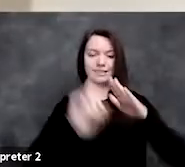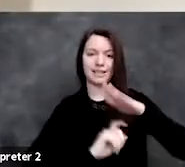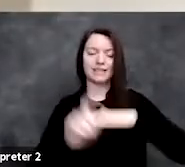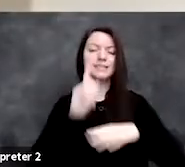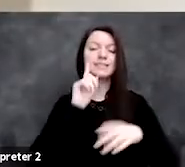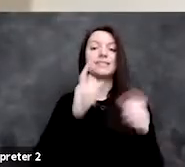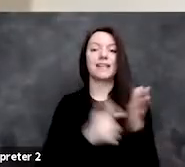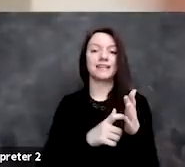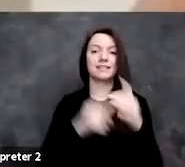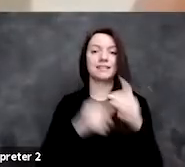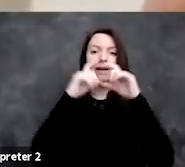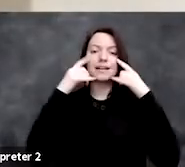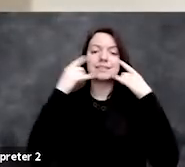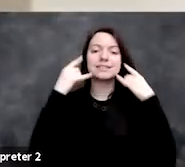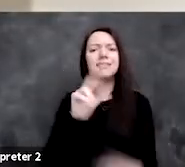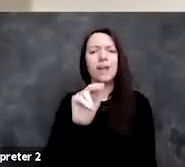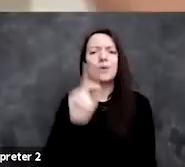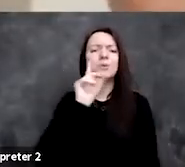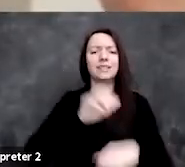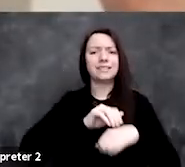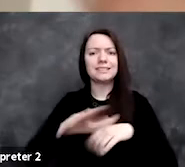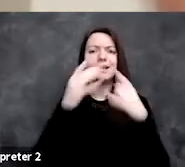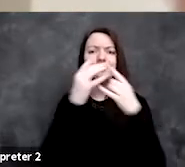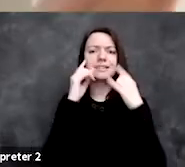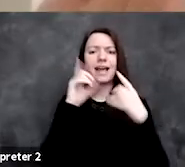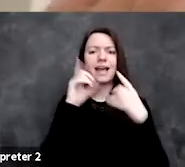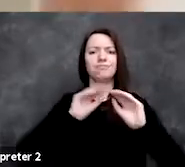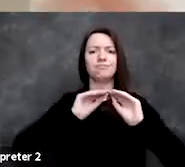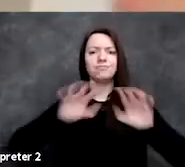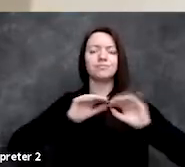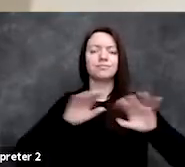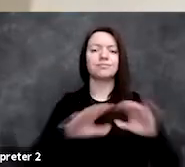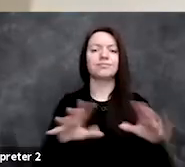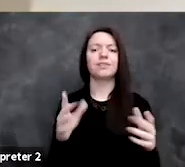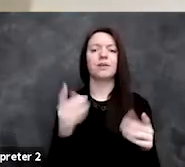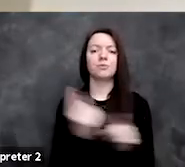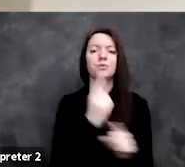you need to send people masks and give them consistent public health messaging on how to use them.